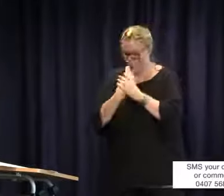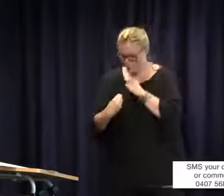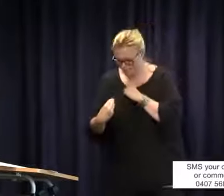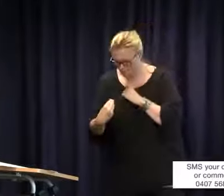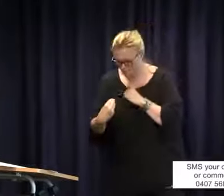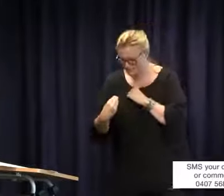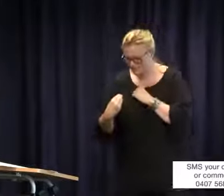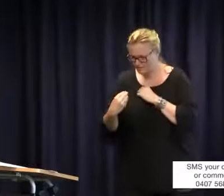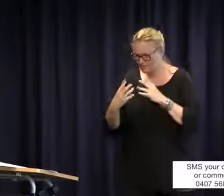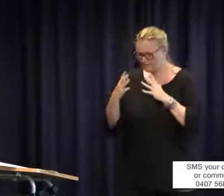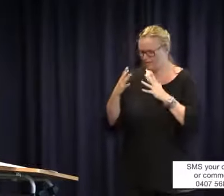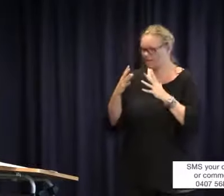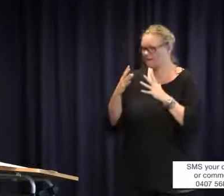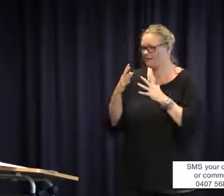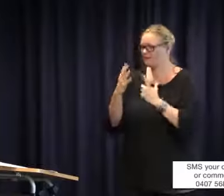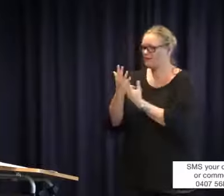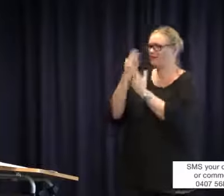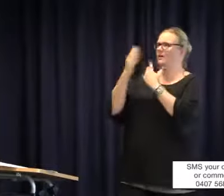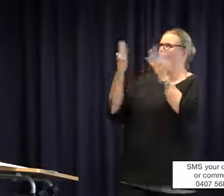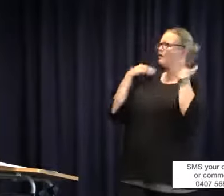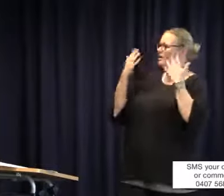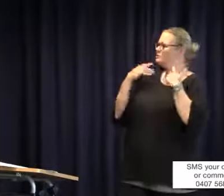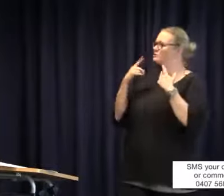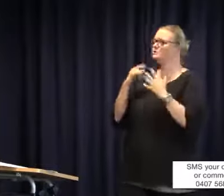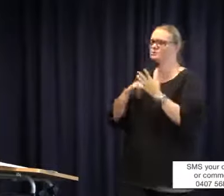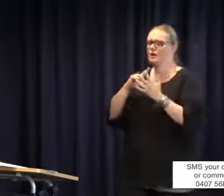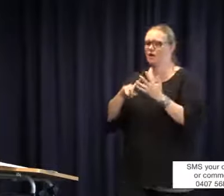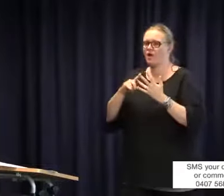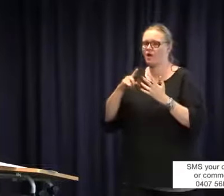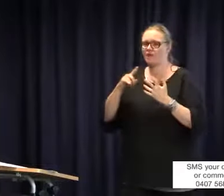giving me today is fabulous, but you get so engrossed as a parent and you feel so overwhelmed